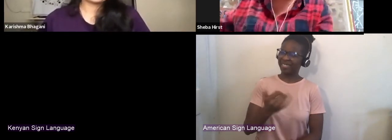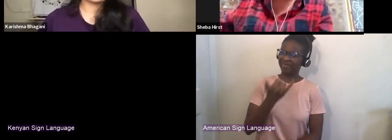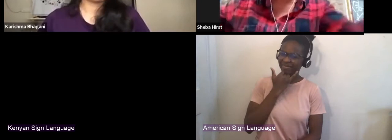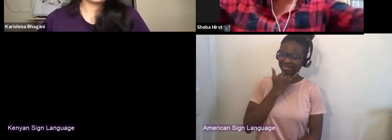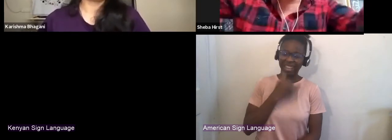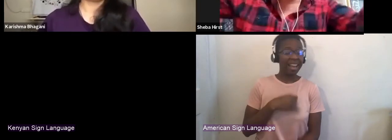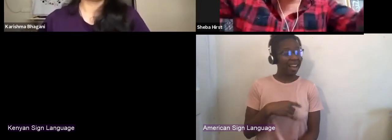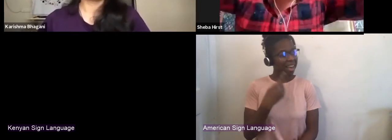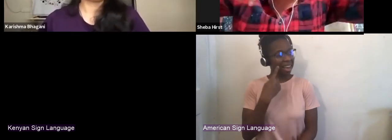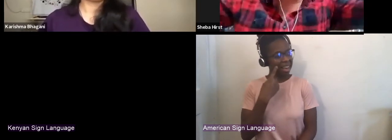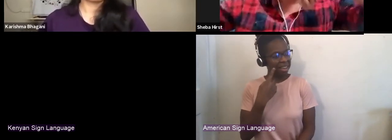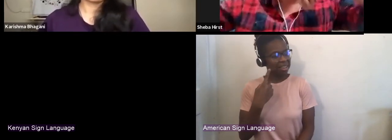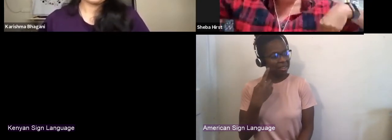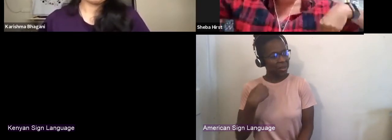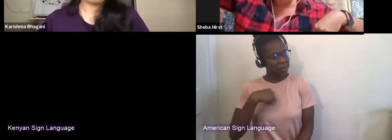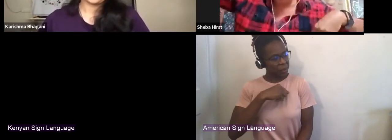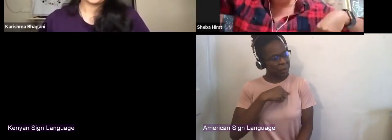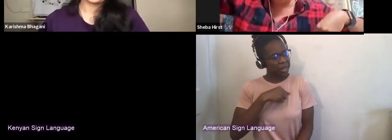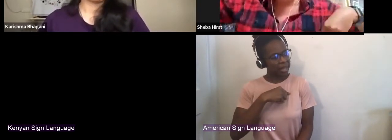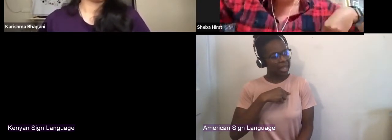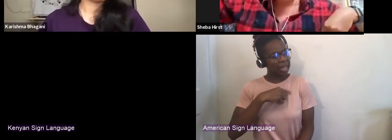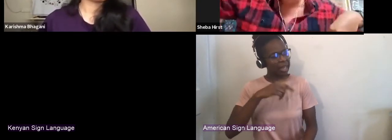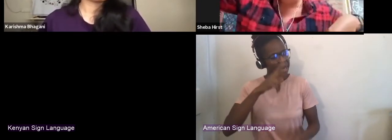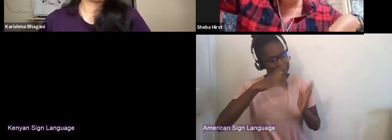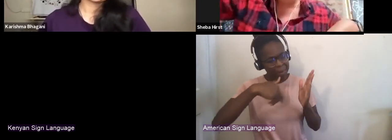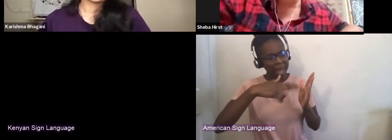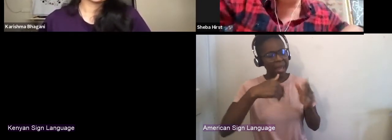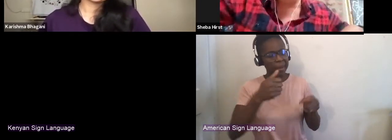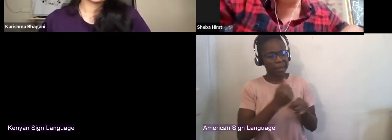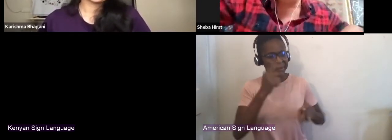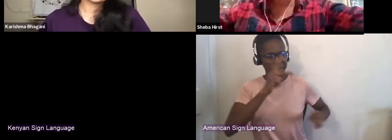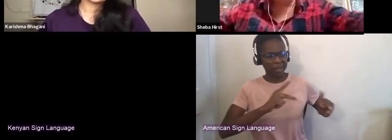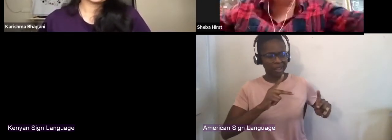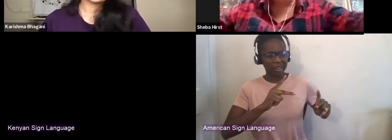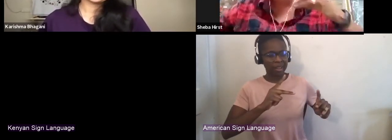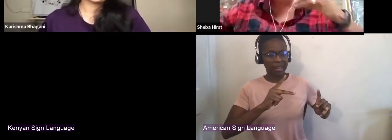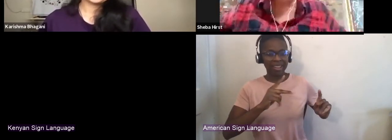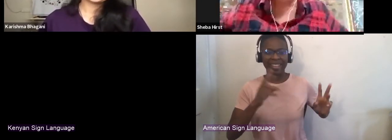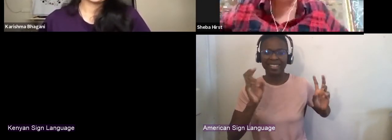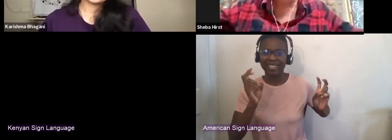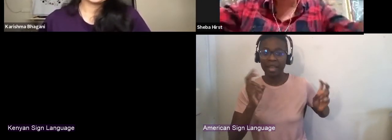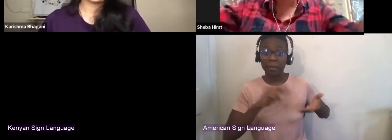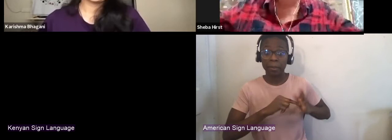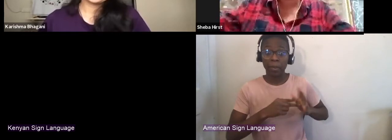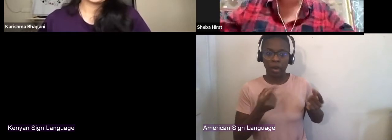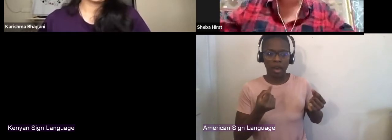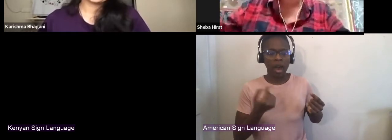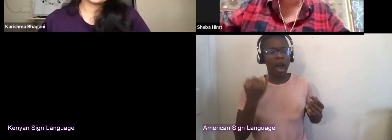we just paint with people who are here. Let's see, I think this person and this person will have this wonderful energy together